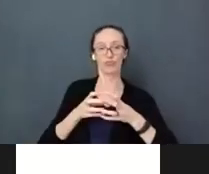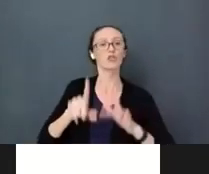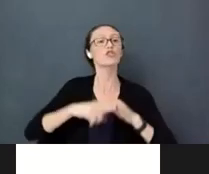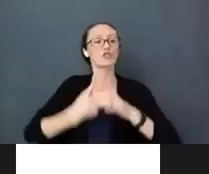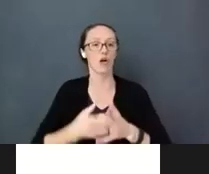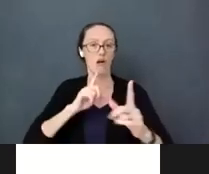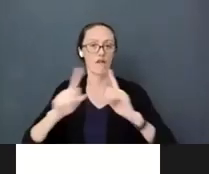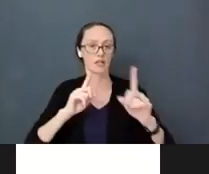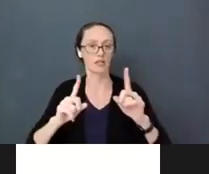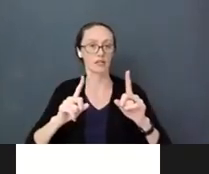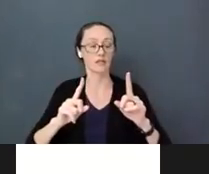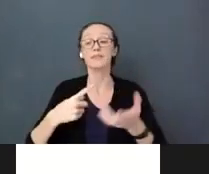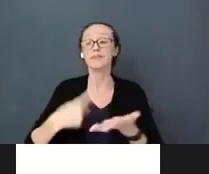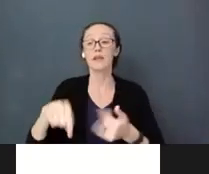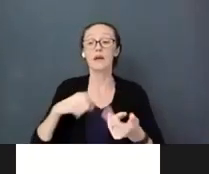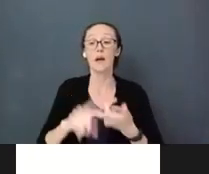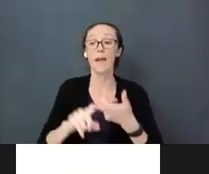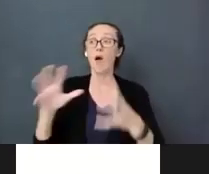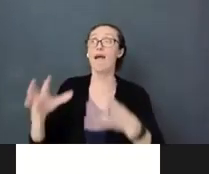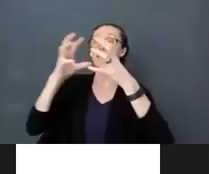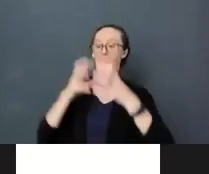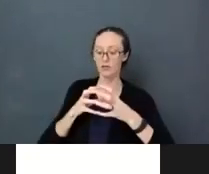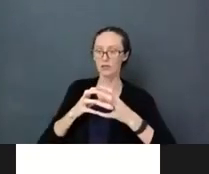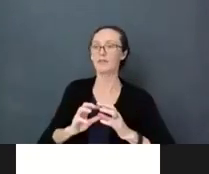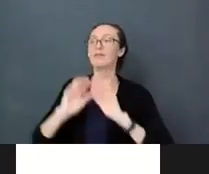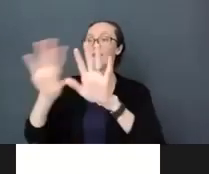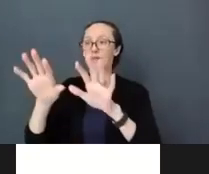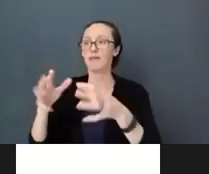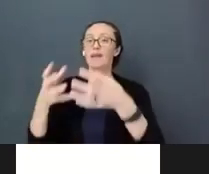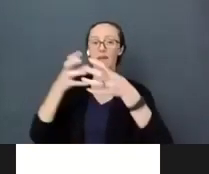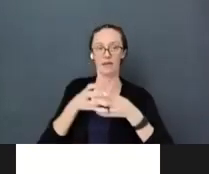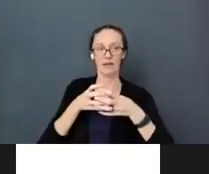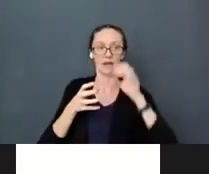about catch and return, this is catch and return. II roll it to you catch and you return back.